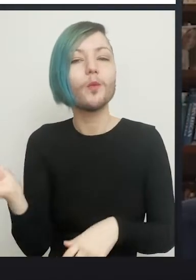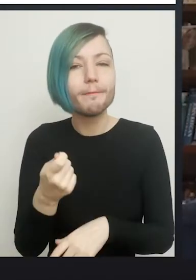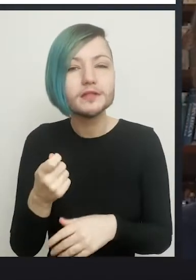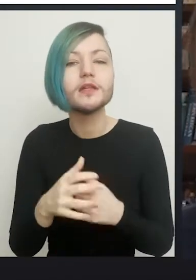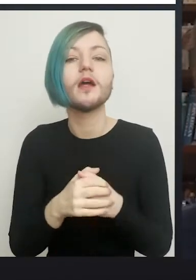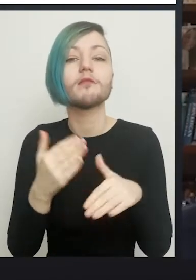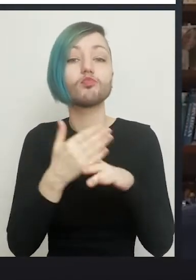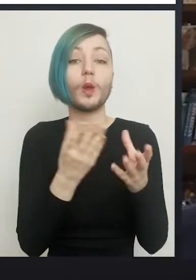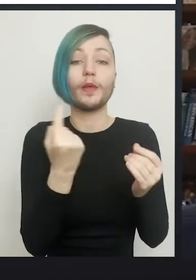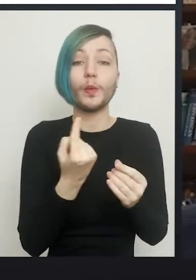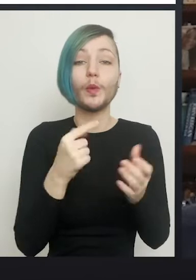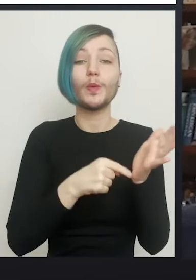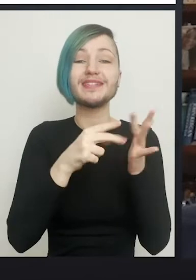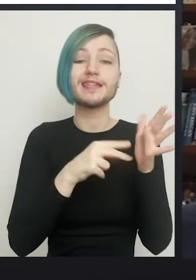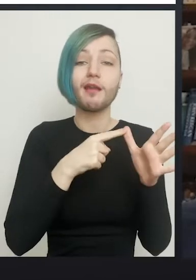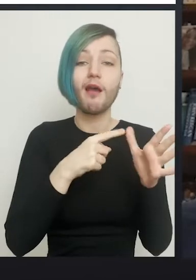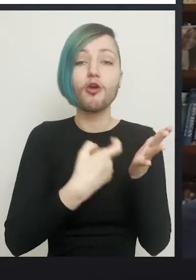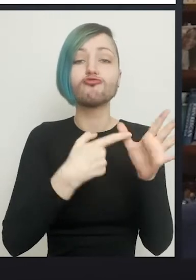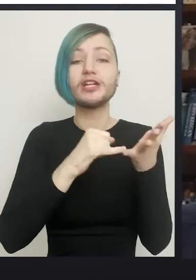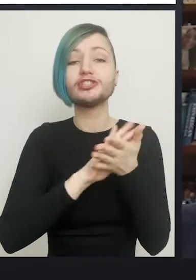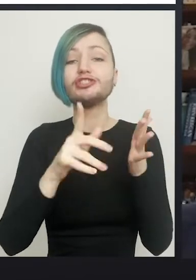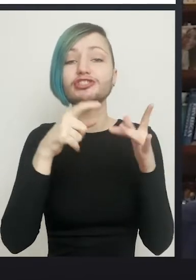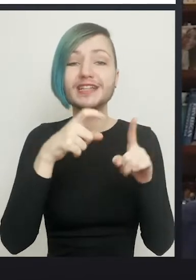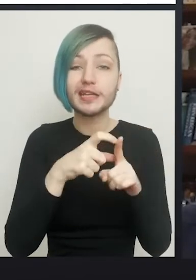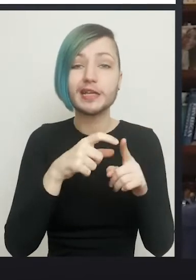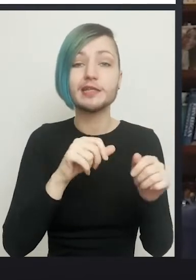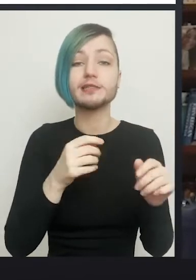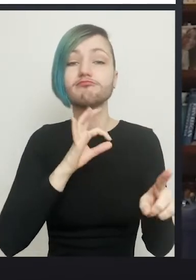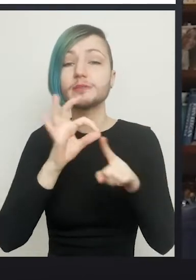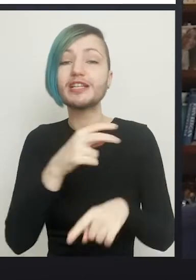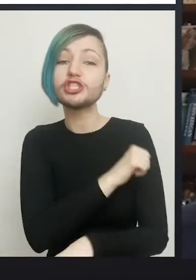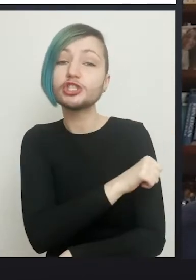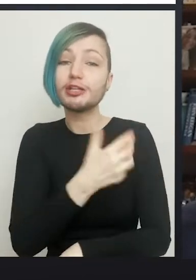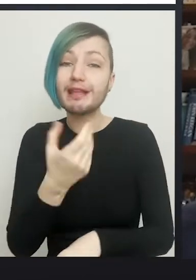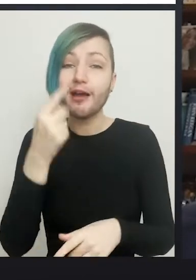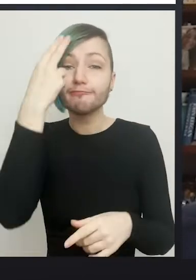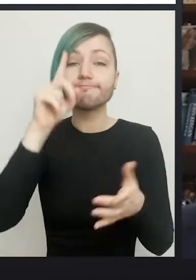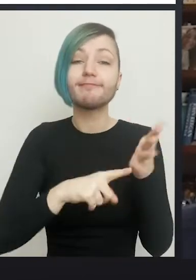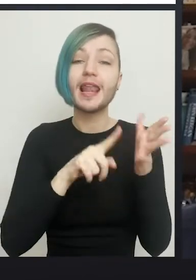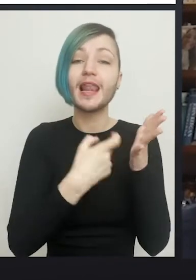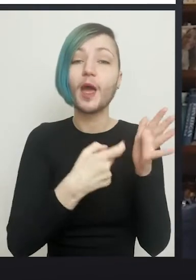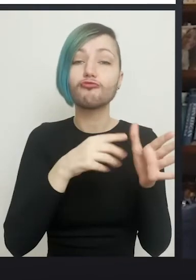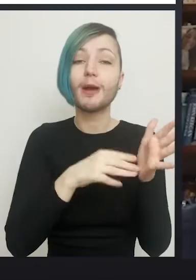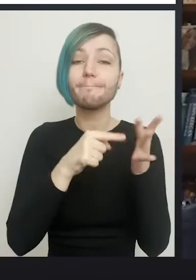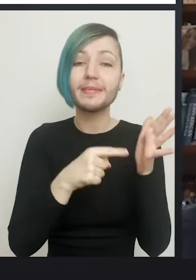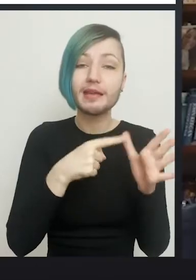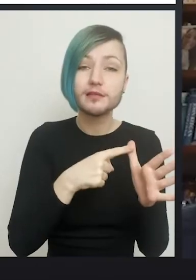work alongside Tina Rashid. We have a specialist nurse, Laura Mita, and some admin support there.